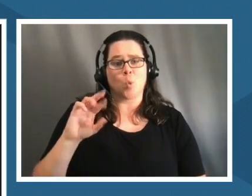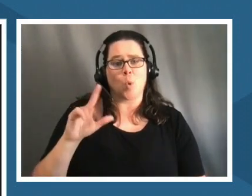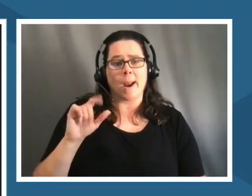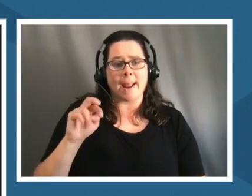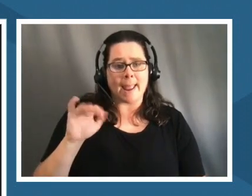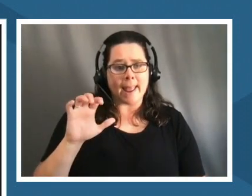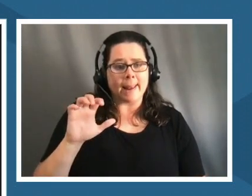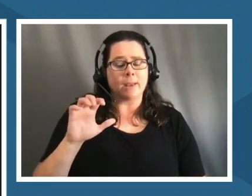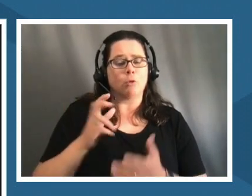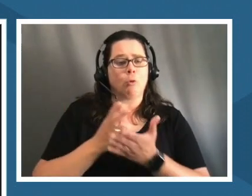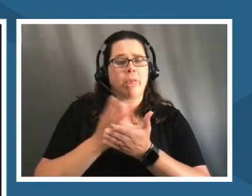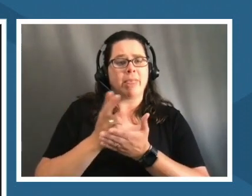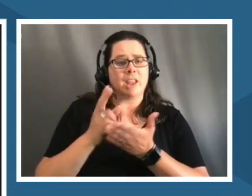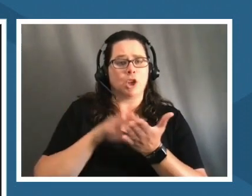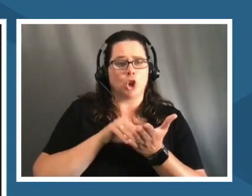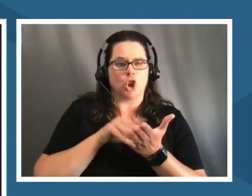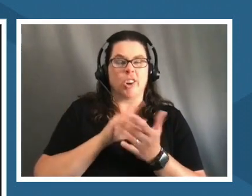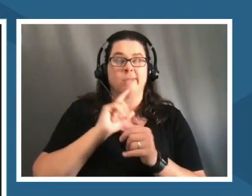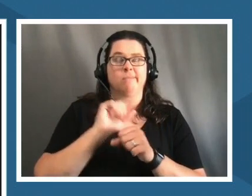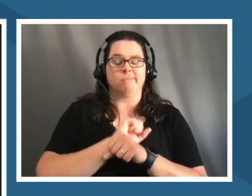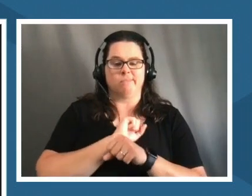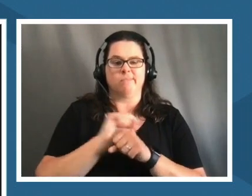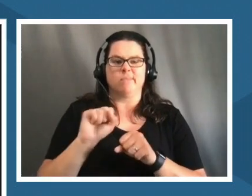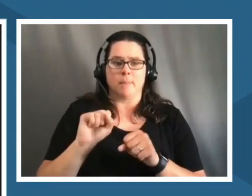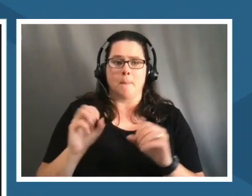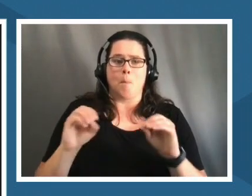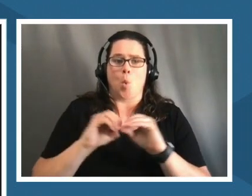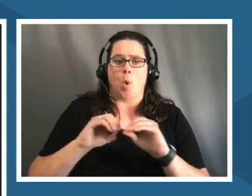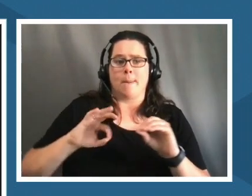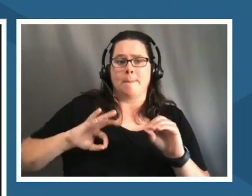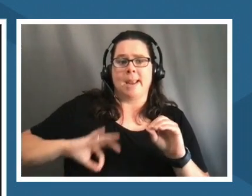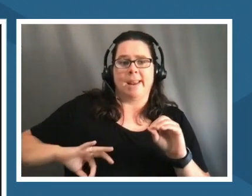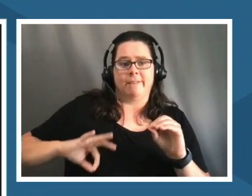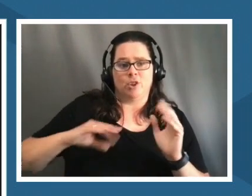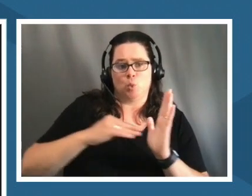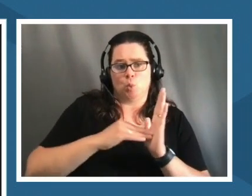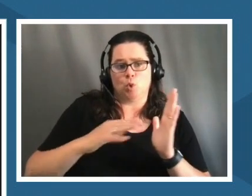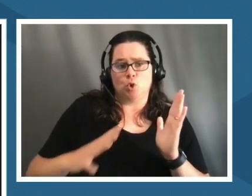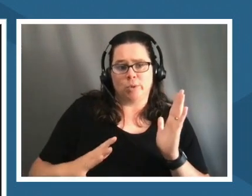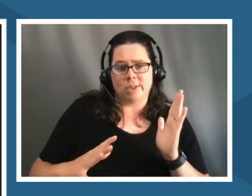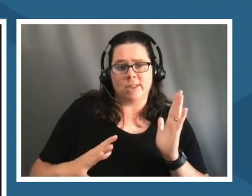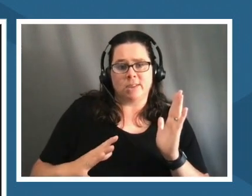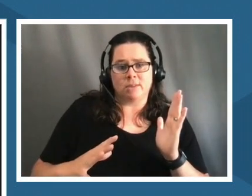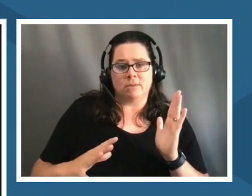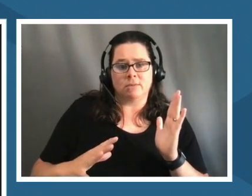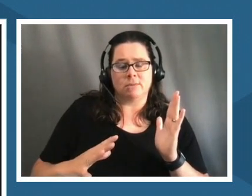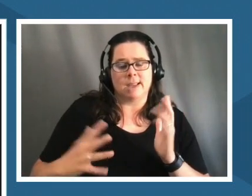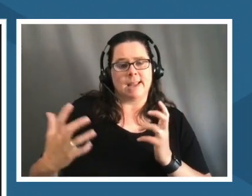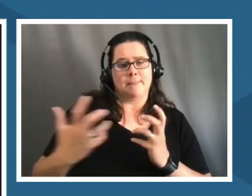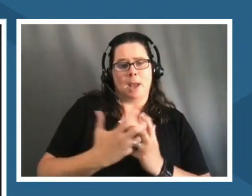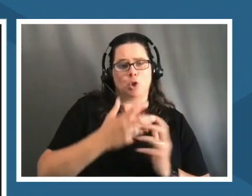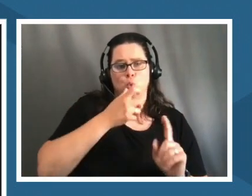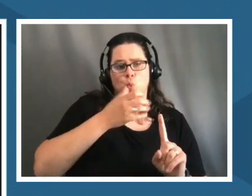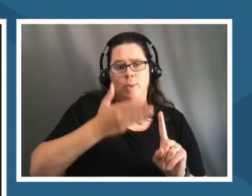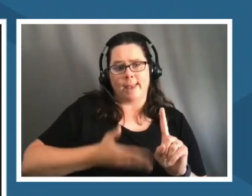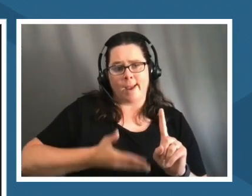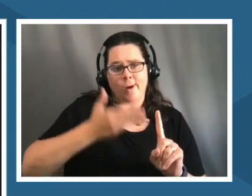um is more meaningful to students because it is it's a reflection of them it's a